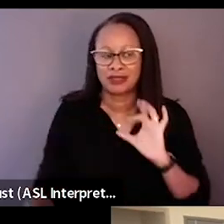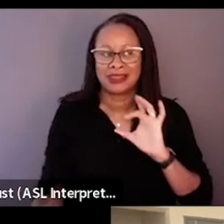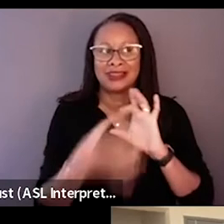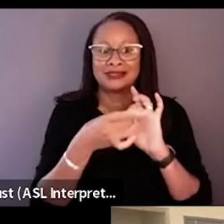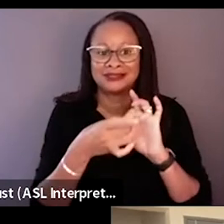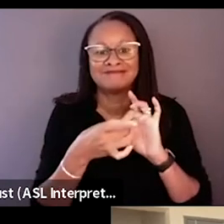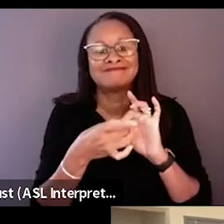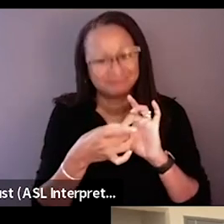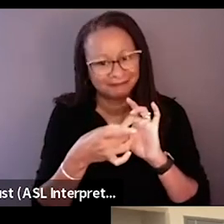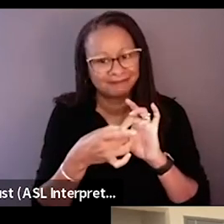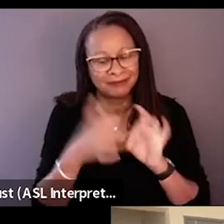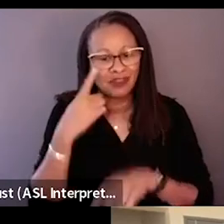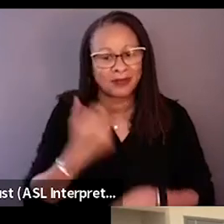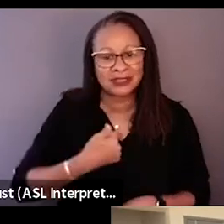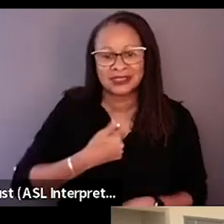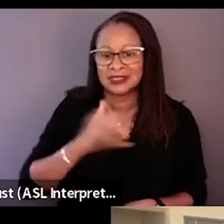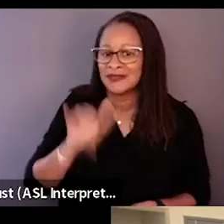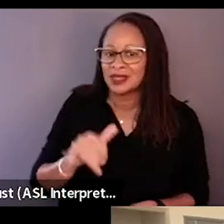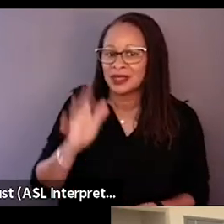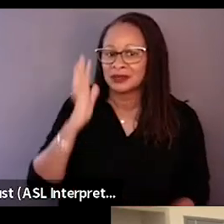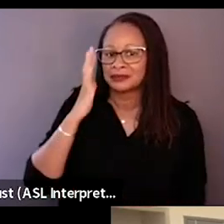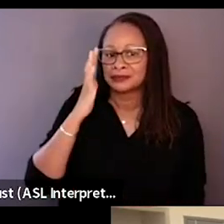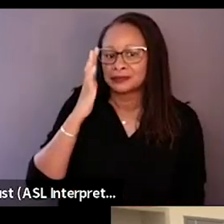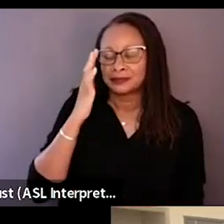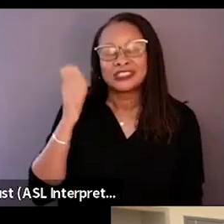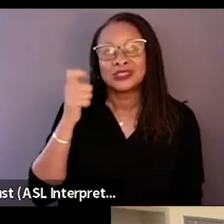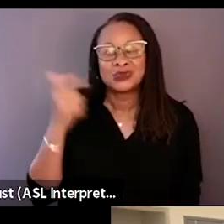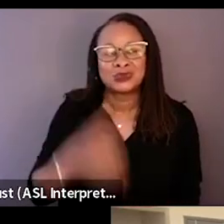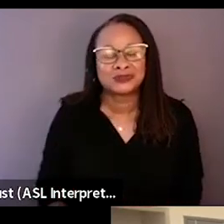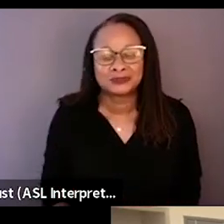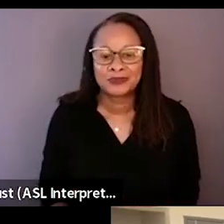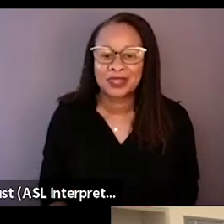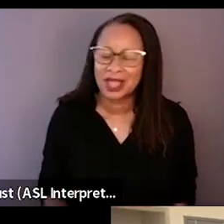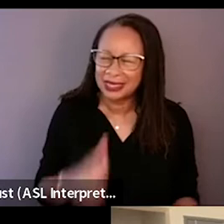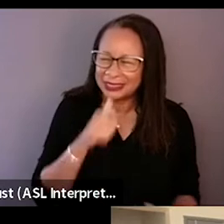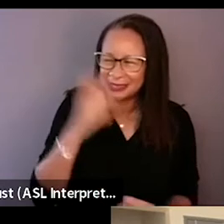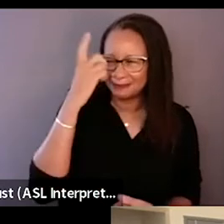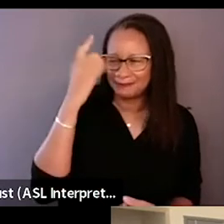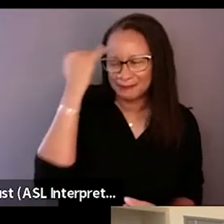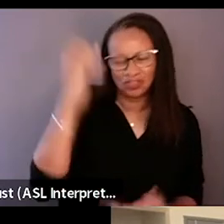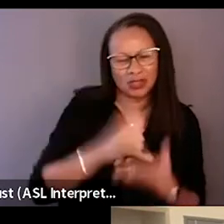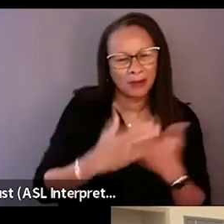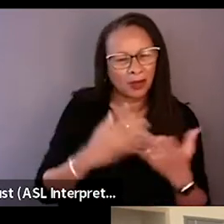For me, that's it's big. It's bigger than I imagine. And so that part has been really...